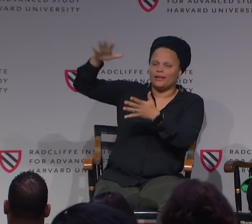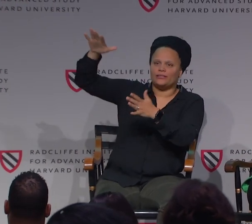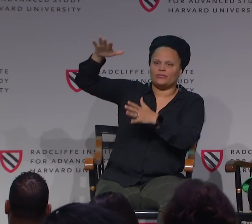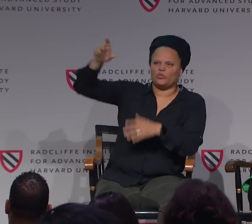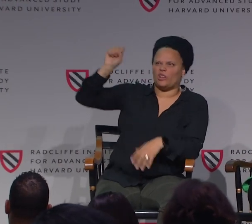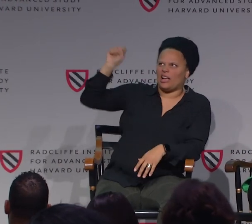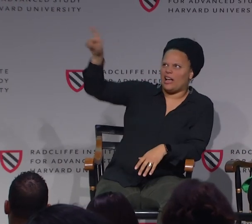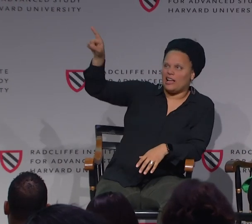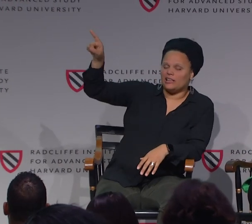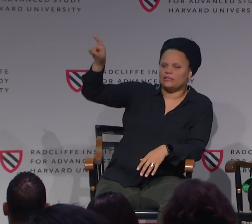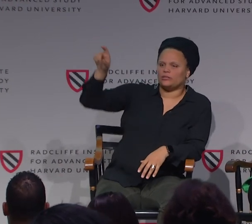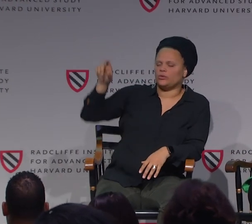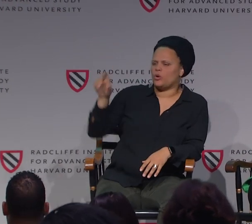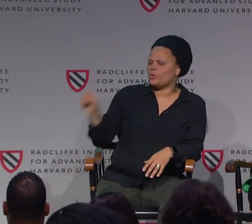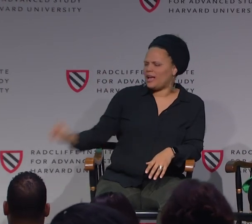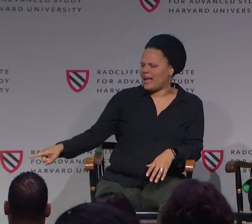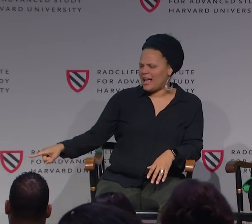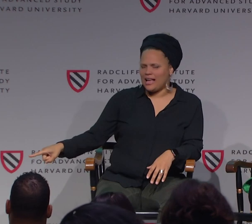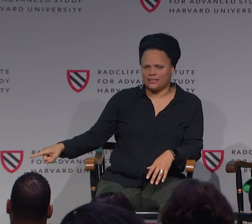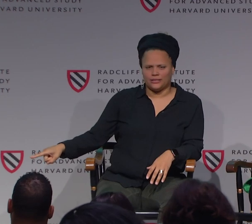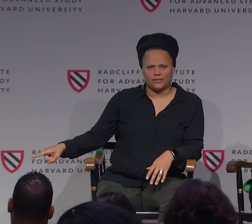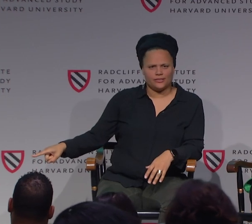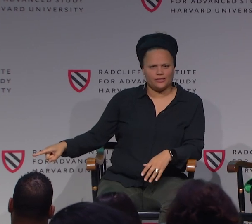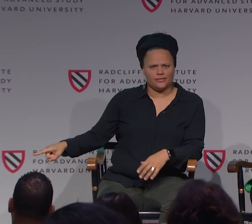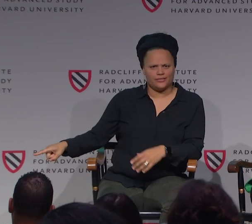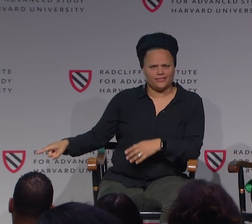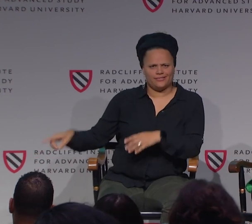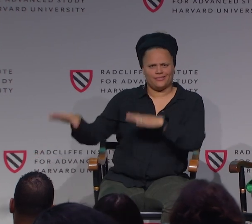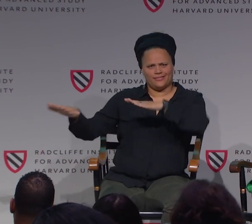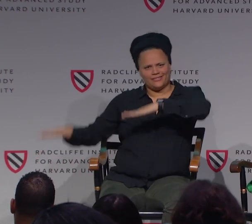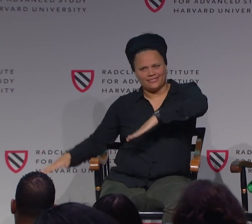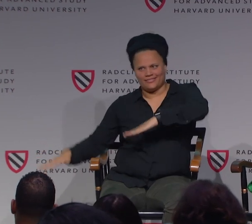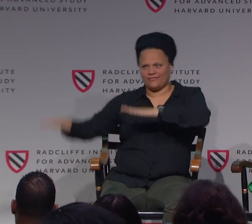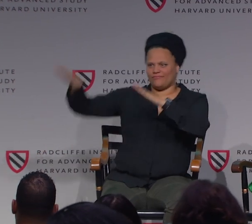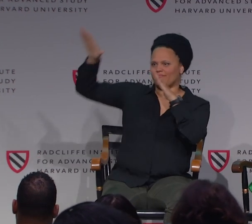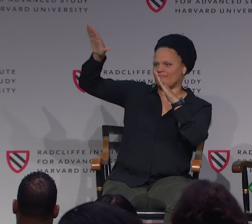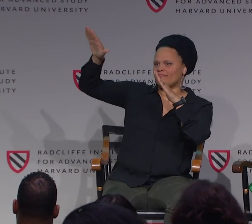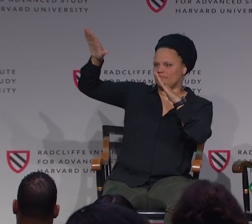So again, that could then refer again to a status in class.